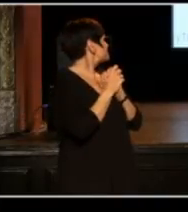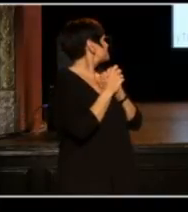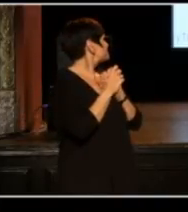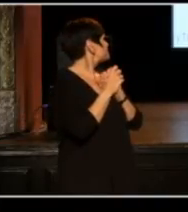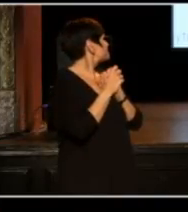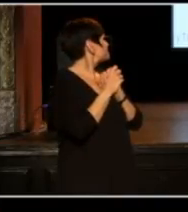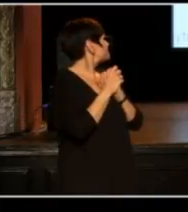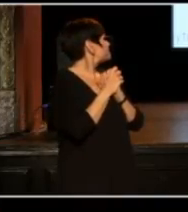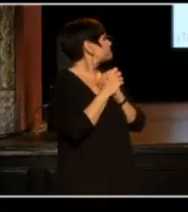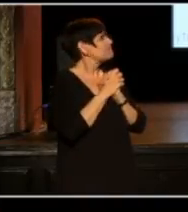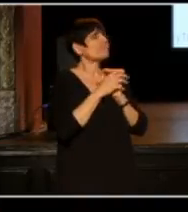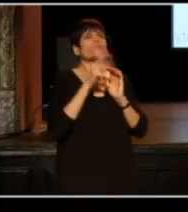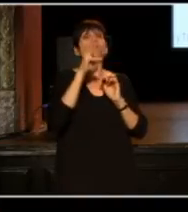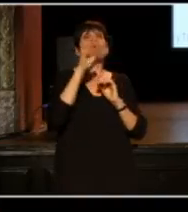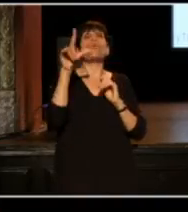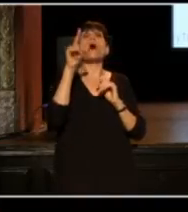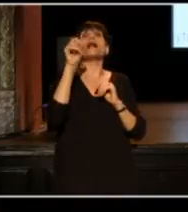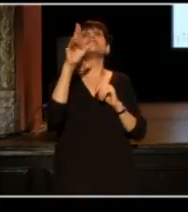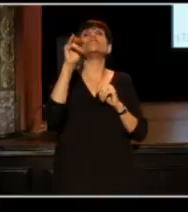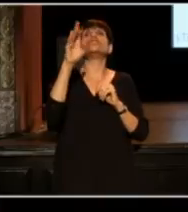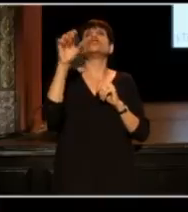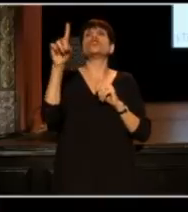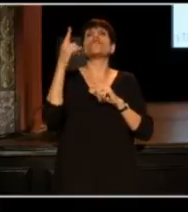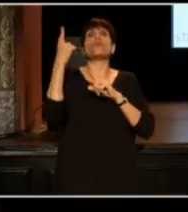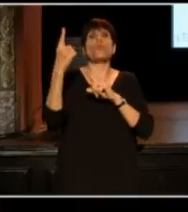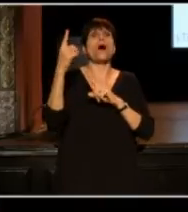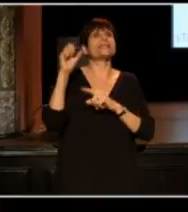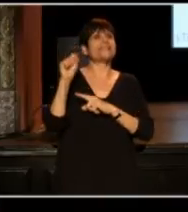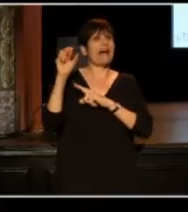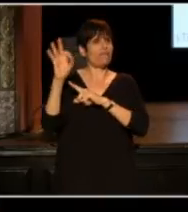Well Deserved won our San Francisco competition.